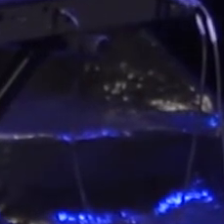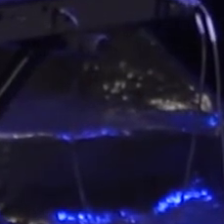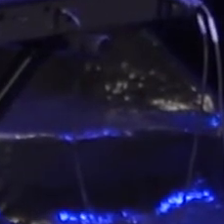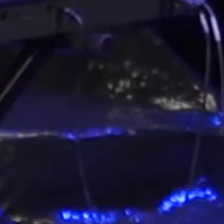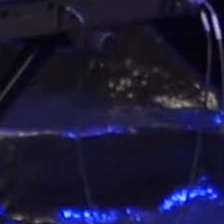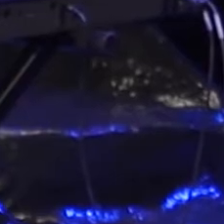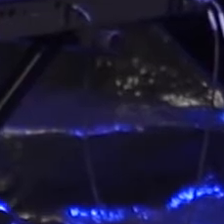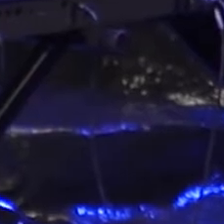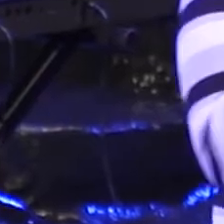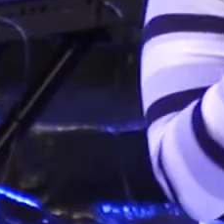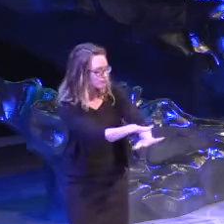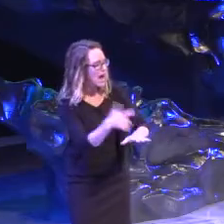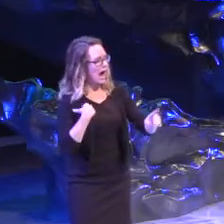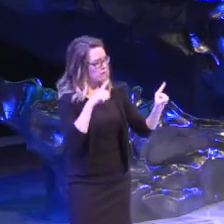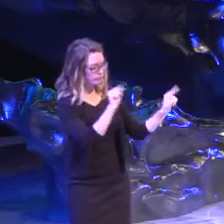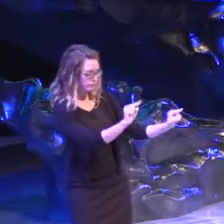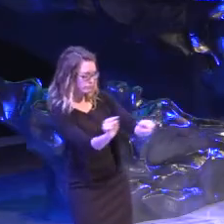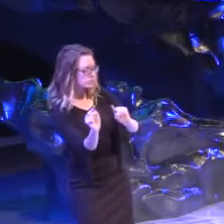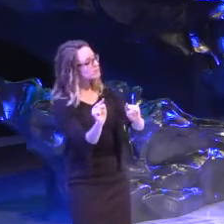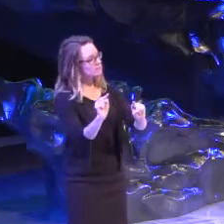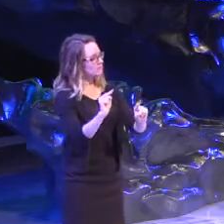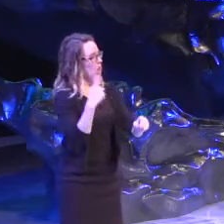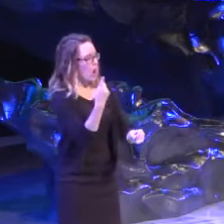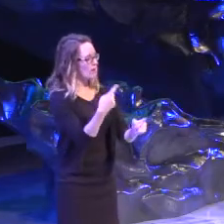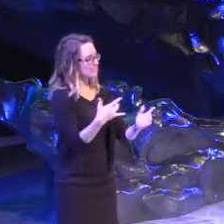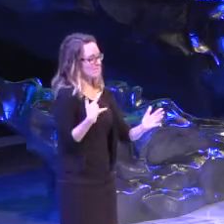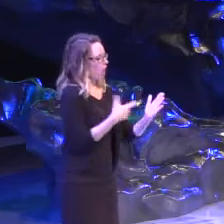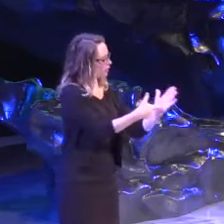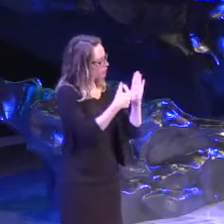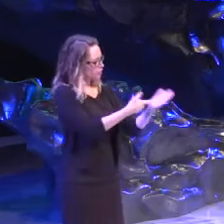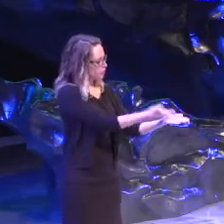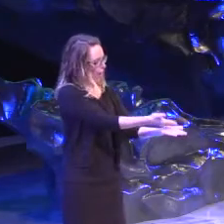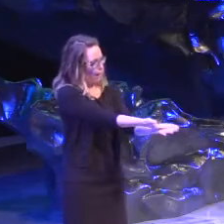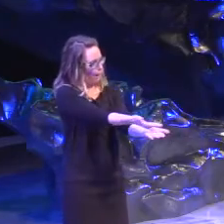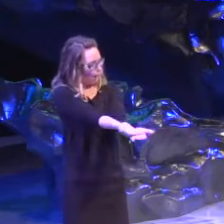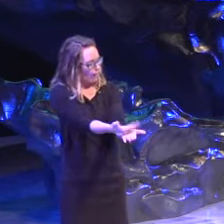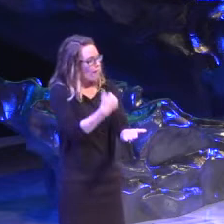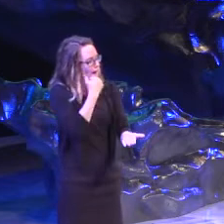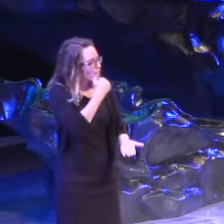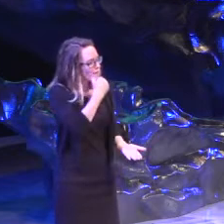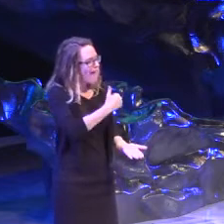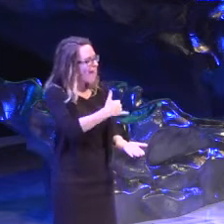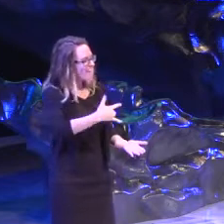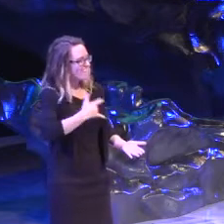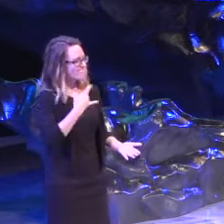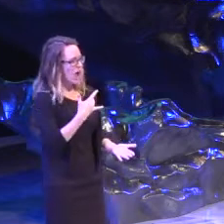Rondo Community Land Trust, like I was in these places, and always getting shown what it was to always have that hand in your community